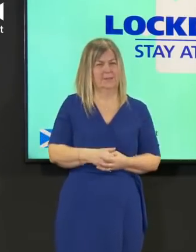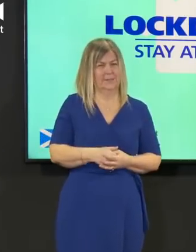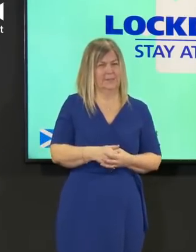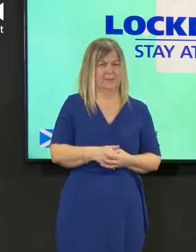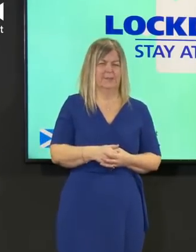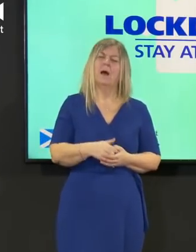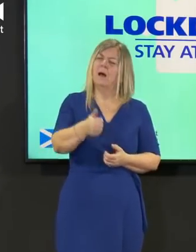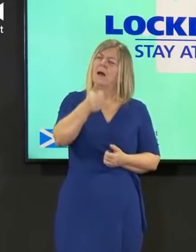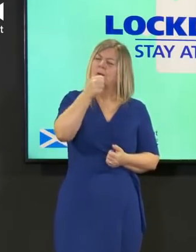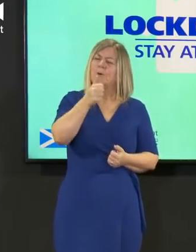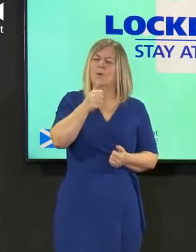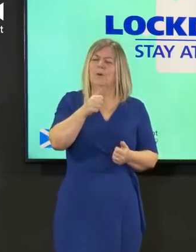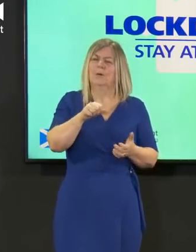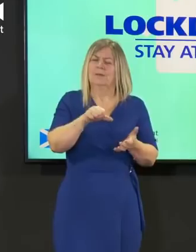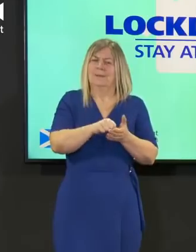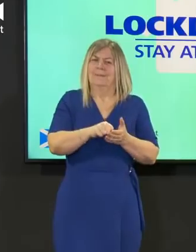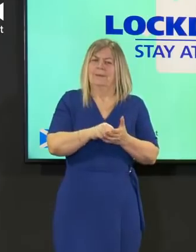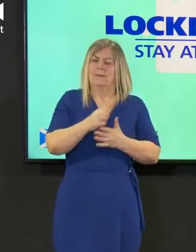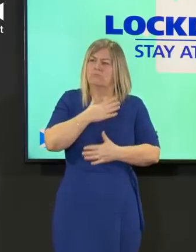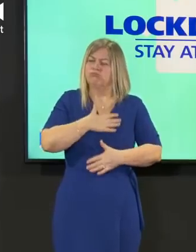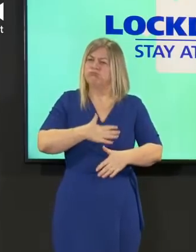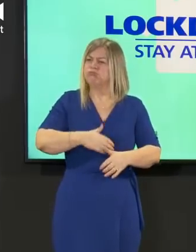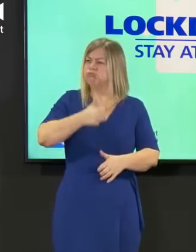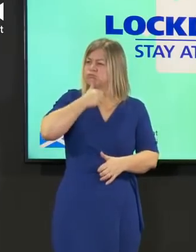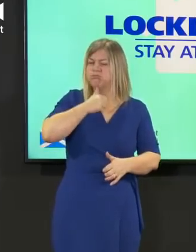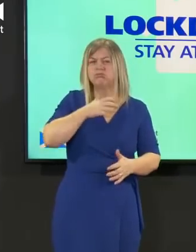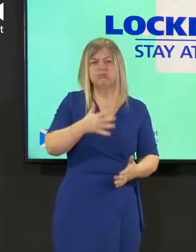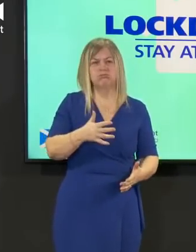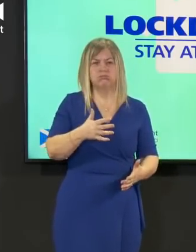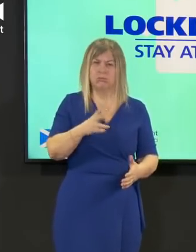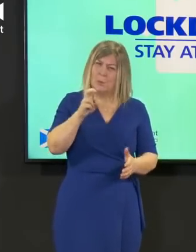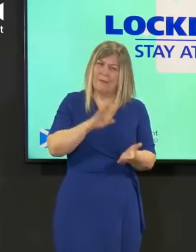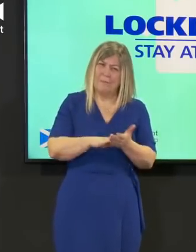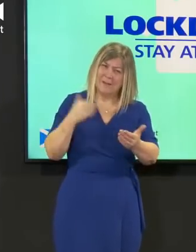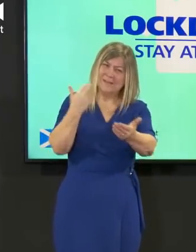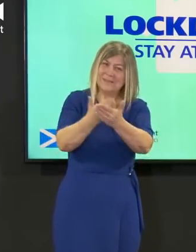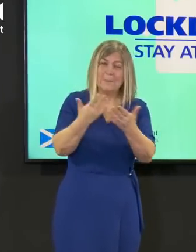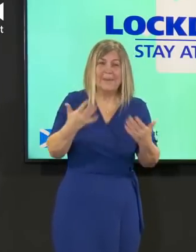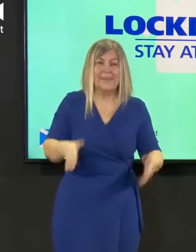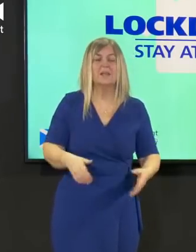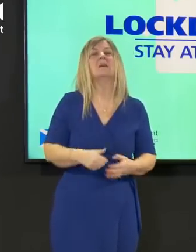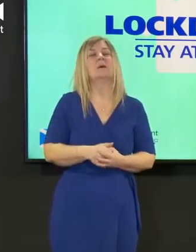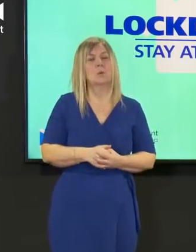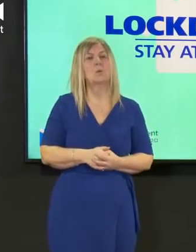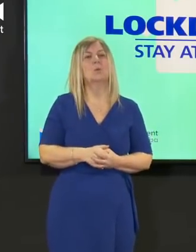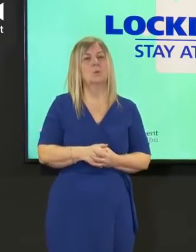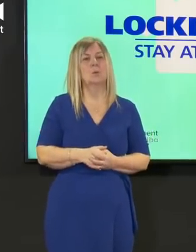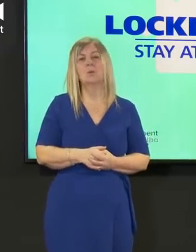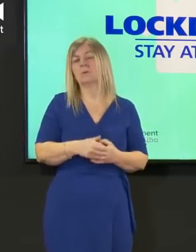but it is a difficult balance to strike and we can't take single day data or even data over